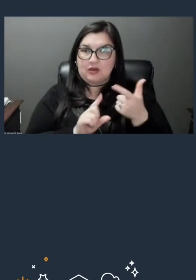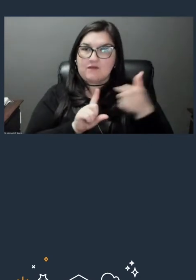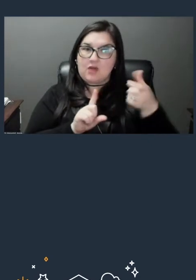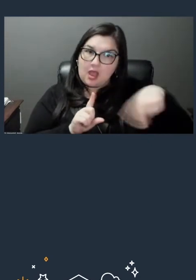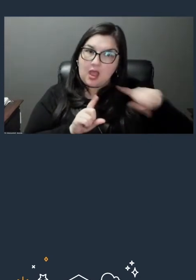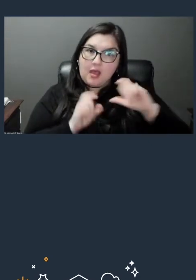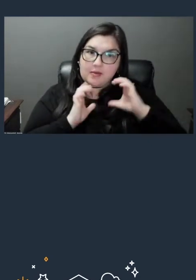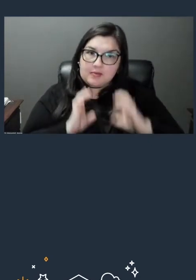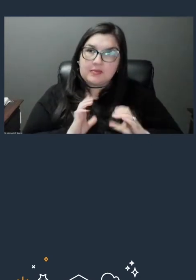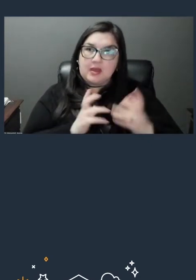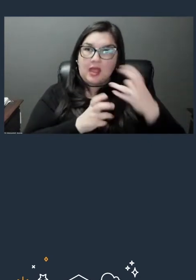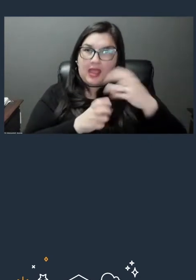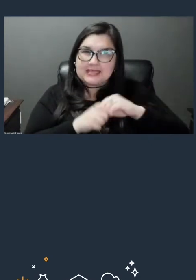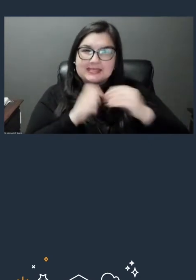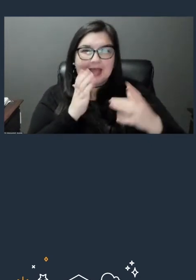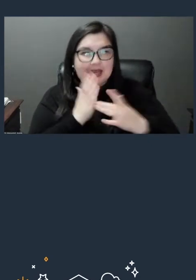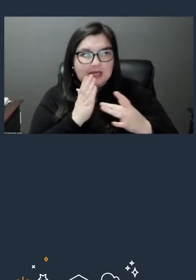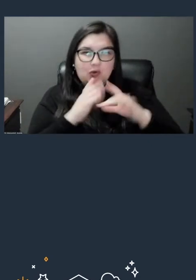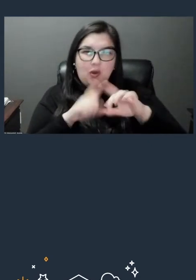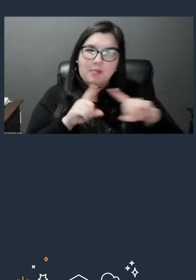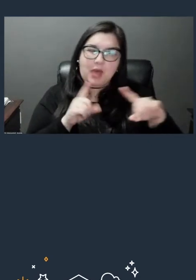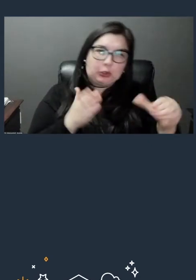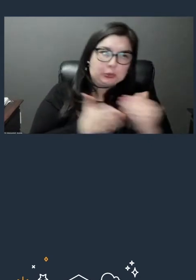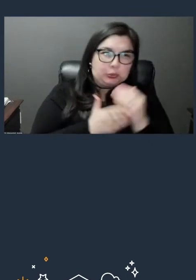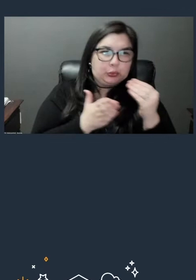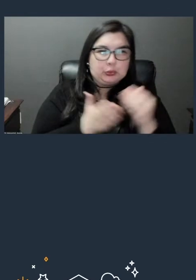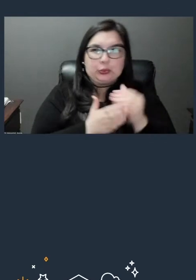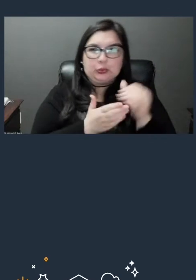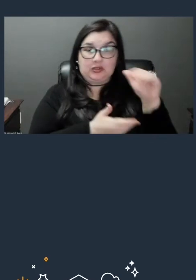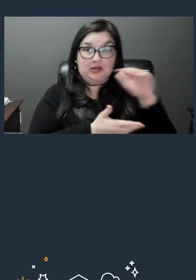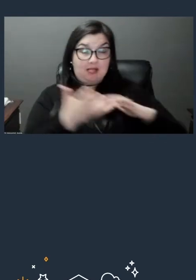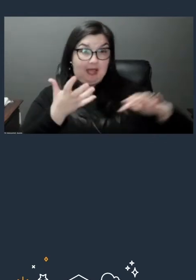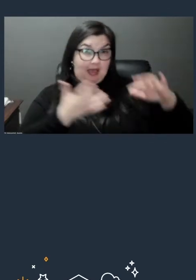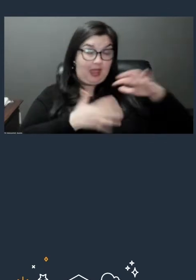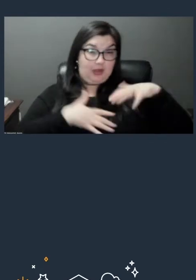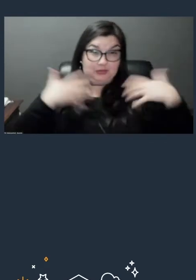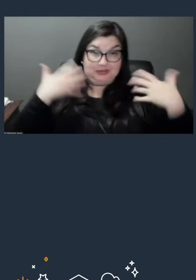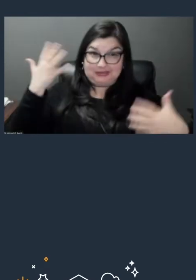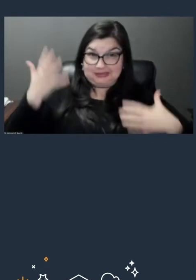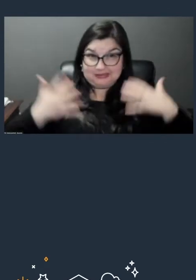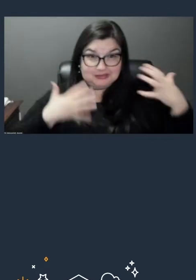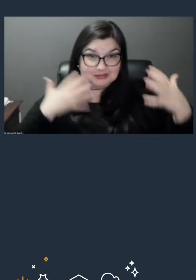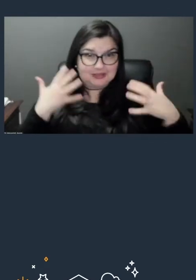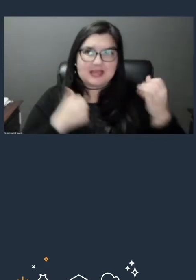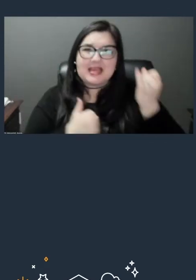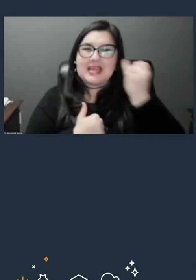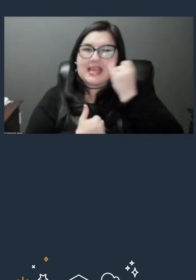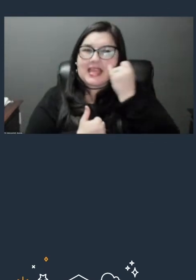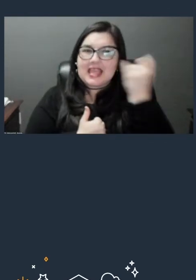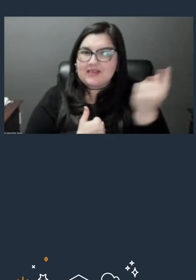but they're brand new to all of this cloud stuff. You know, if someone's a total beginner